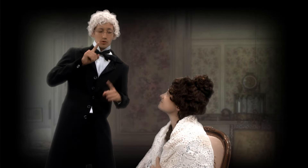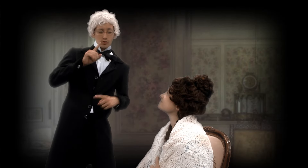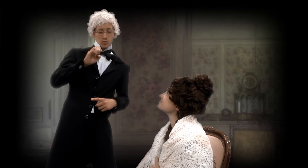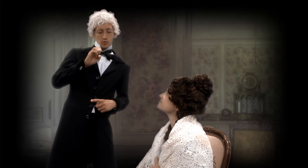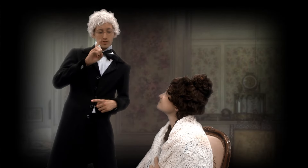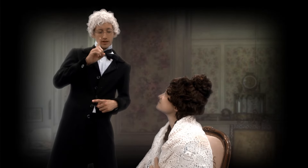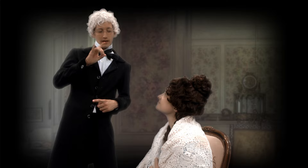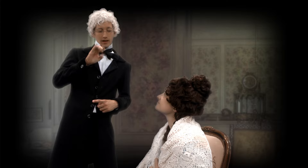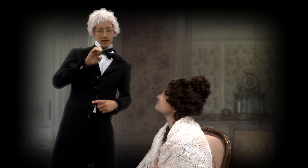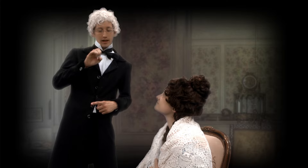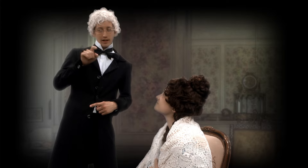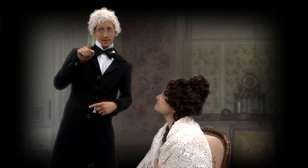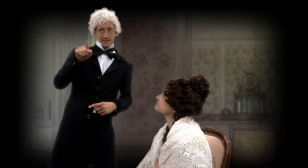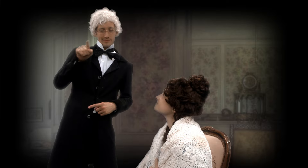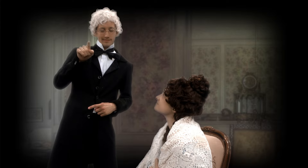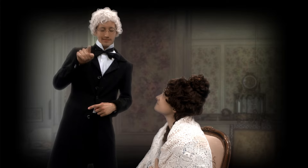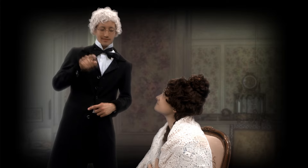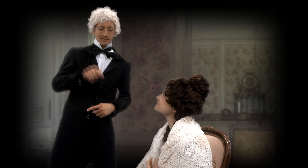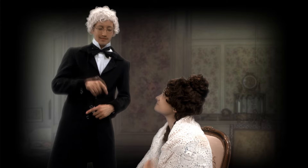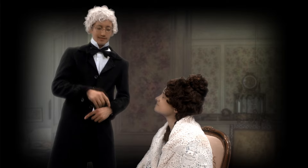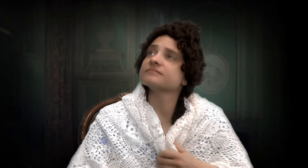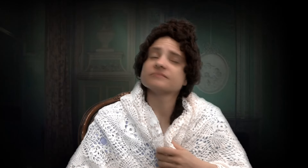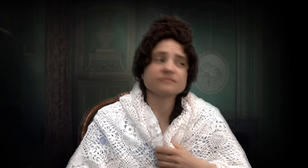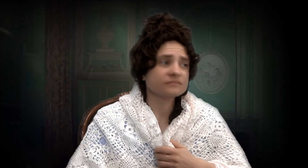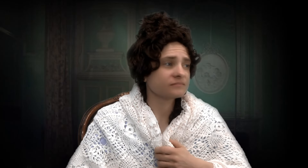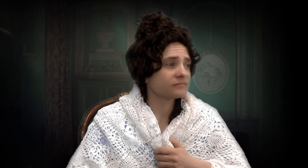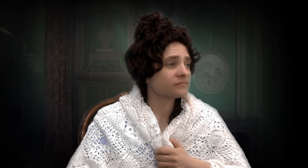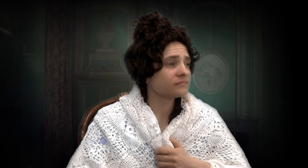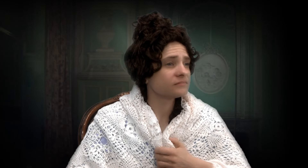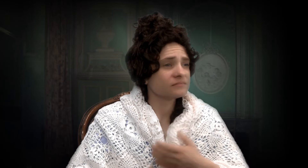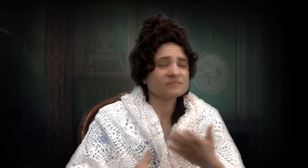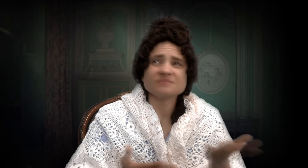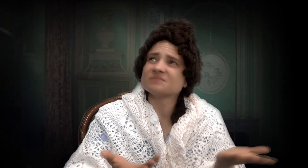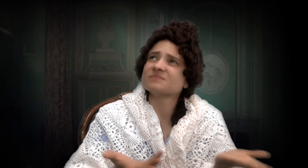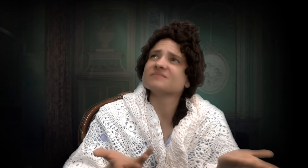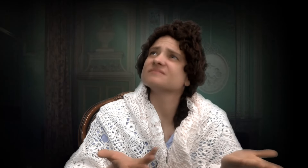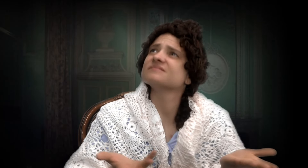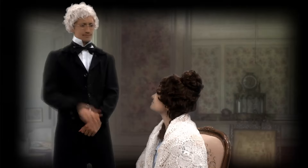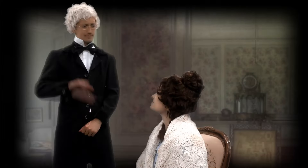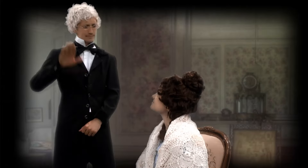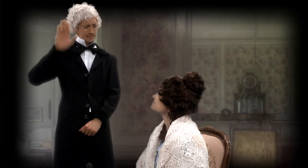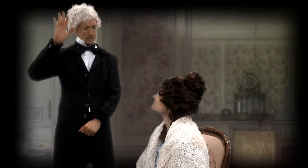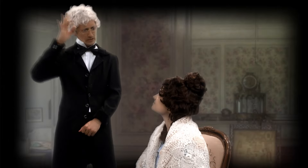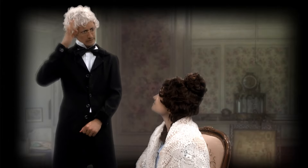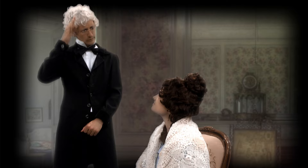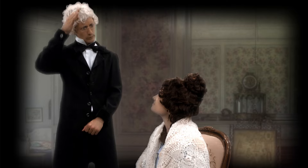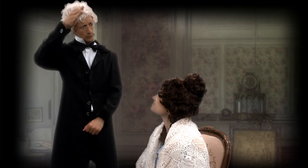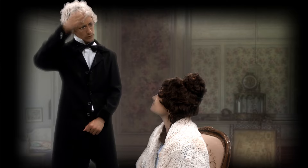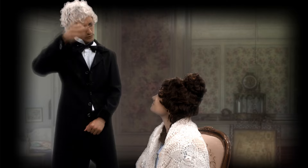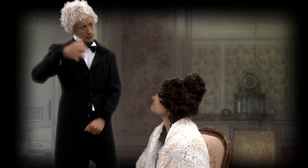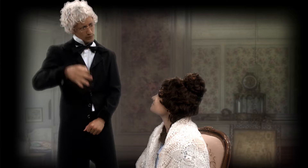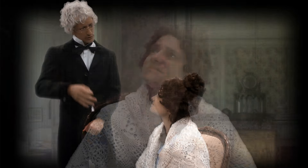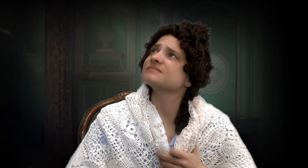I'm going to go talk with Eddie. About what? About his future.